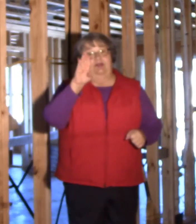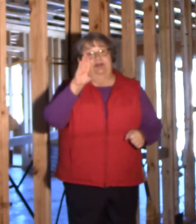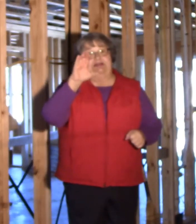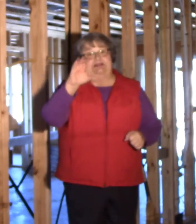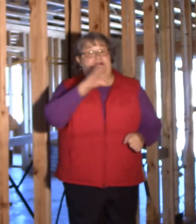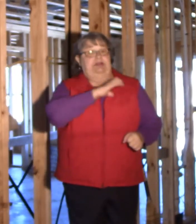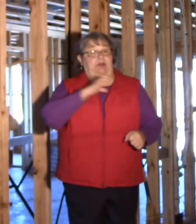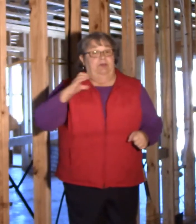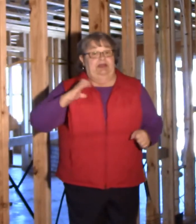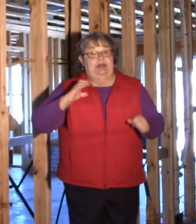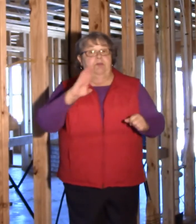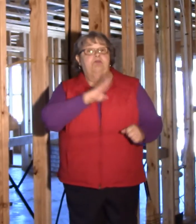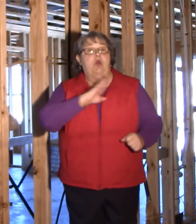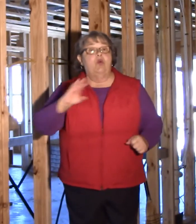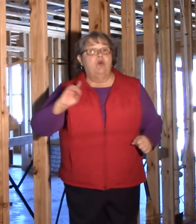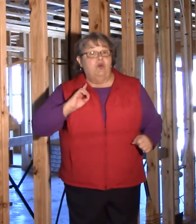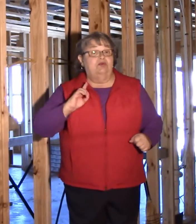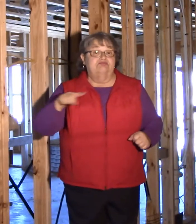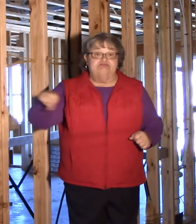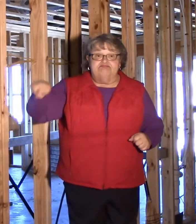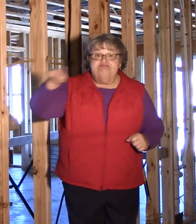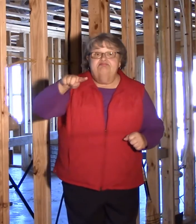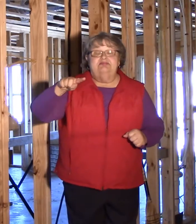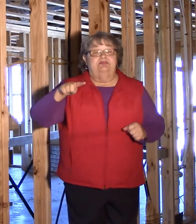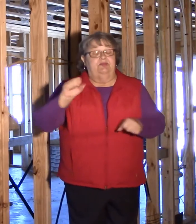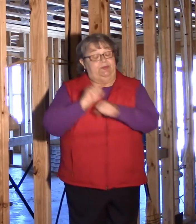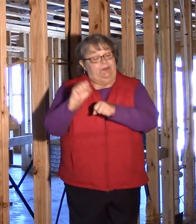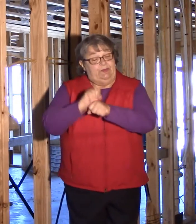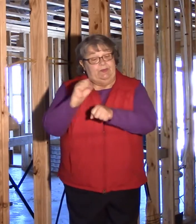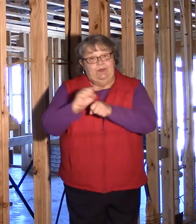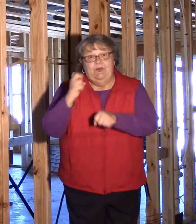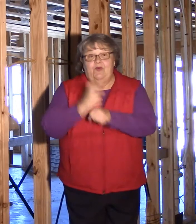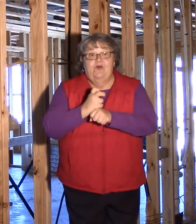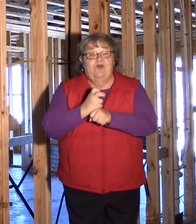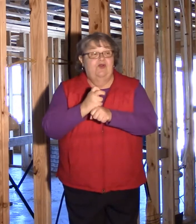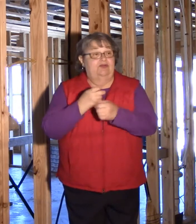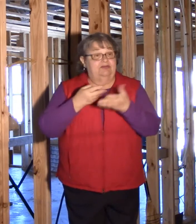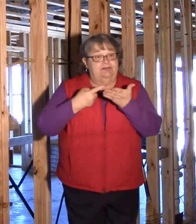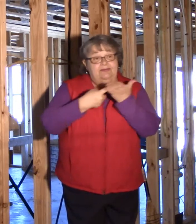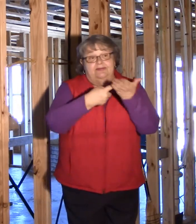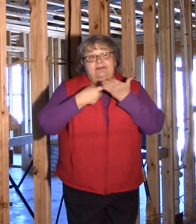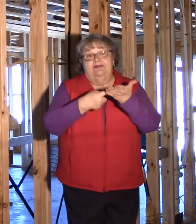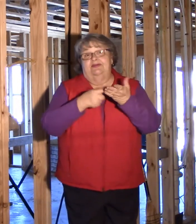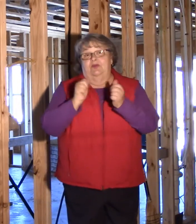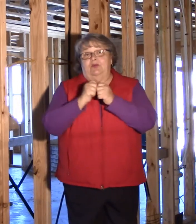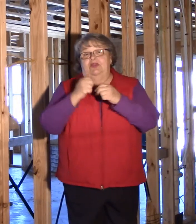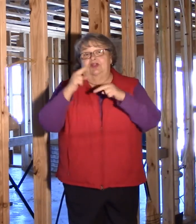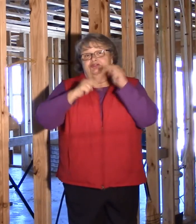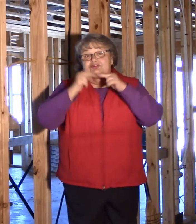The SDBC board members have worked hard, going back and forth with the construction company.